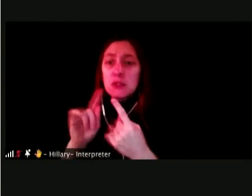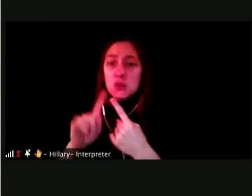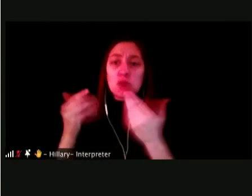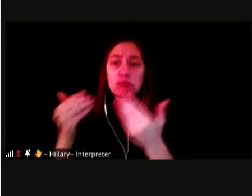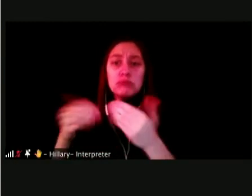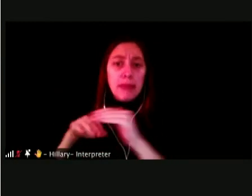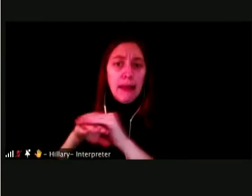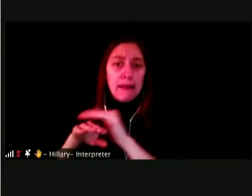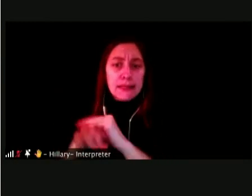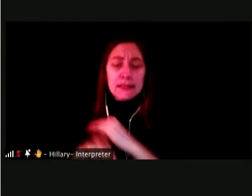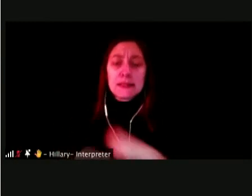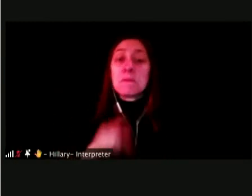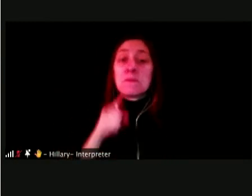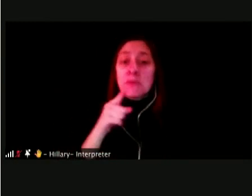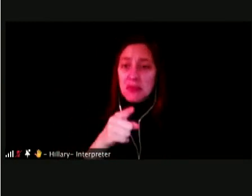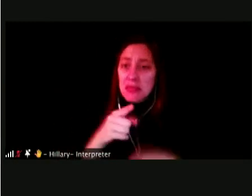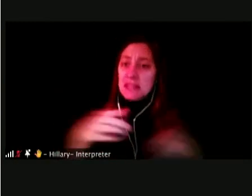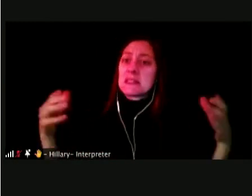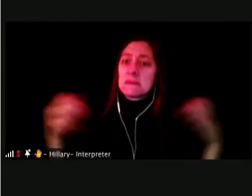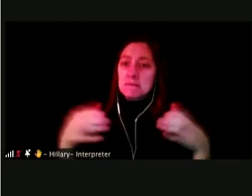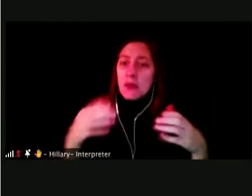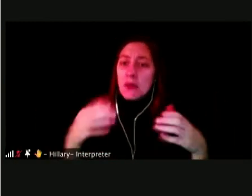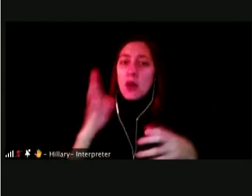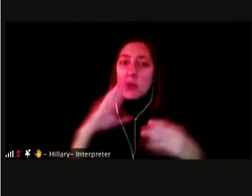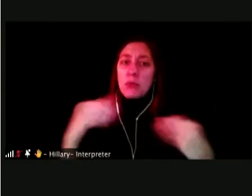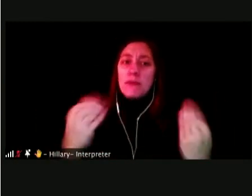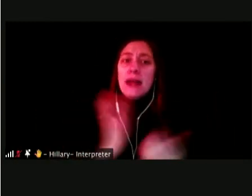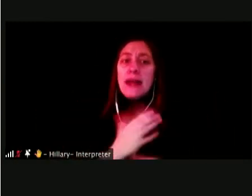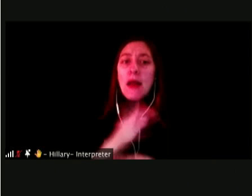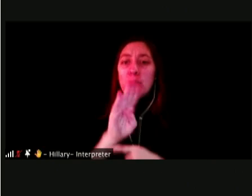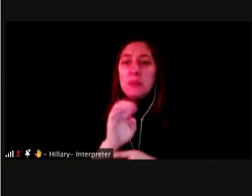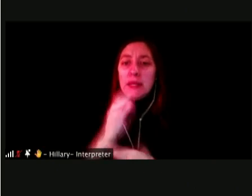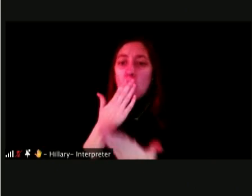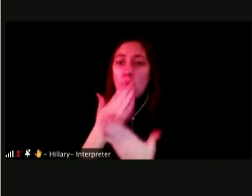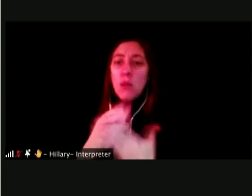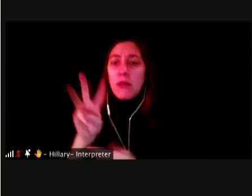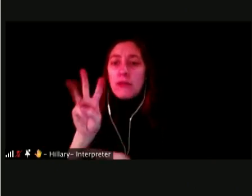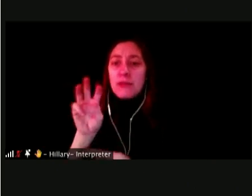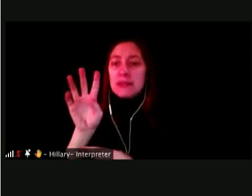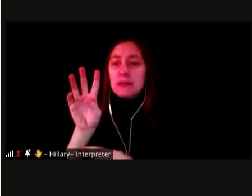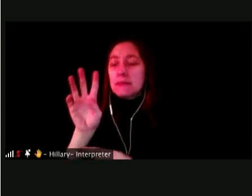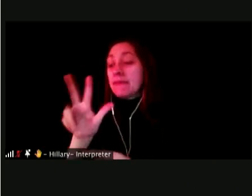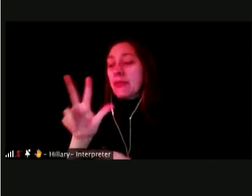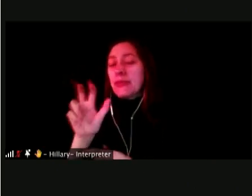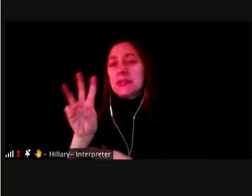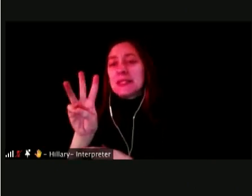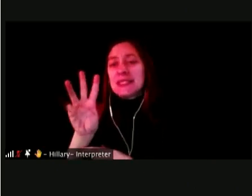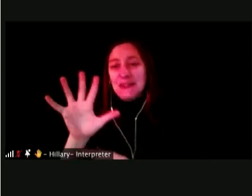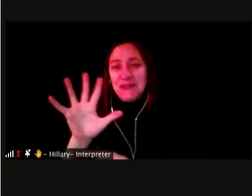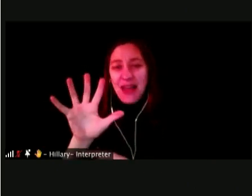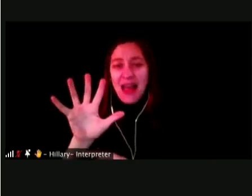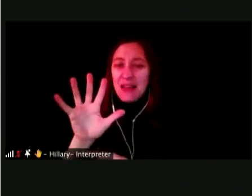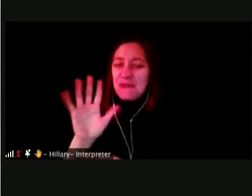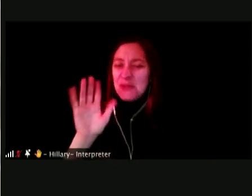THIS ALSO FURTHERS OUR BE WELL 365 INITIATIVE, WHICH I'M SURE YOU ARE ALL VERY FAMILIAR WITH.